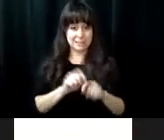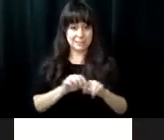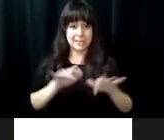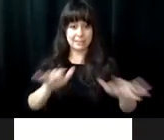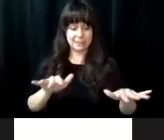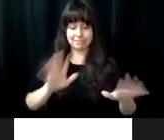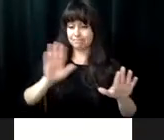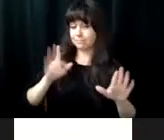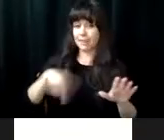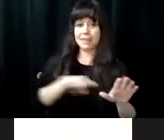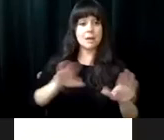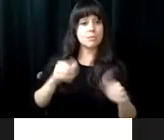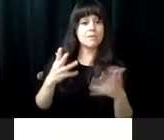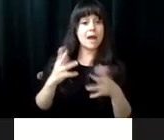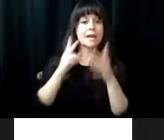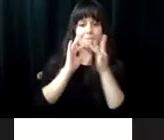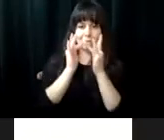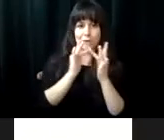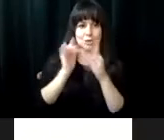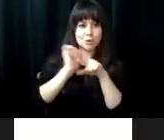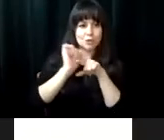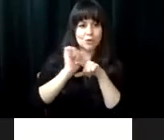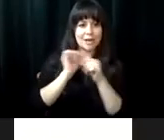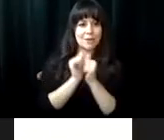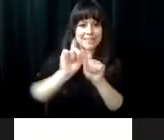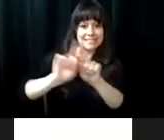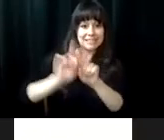to the challenges presented by the COVID-19 pandemic